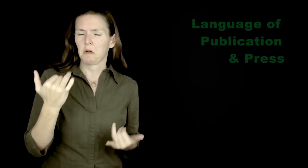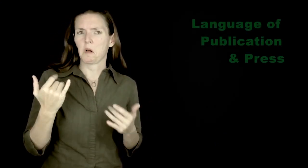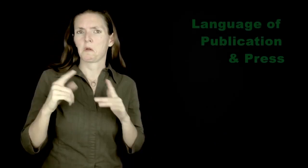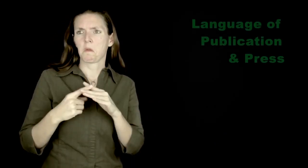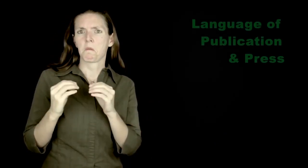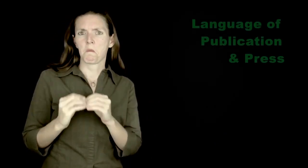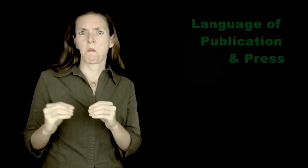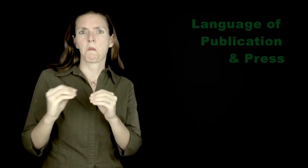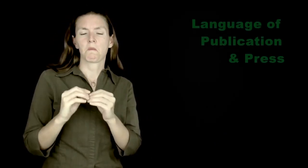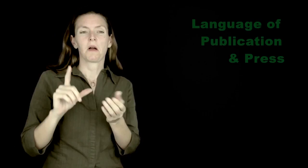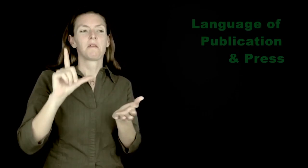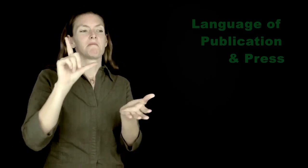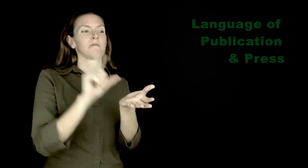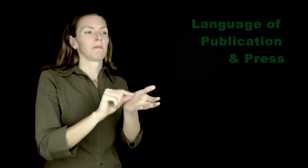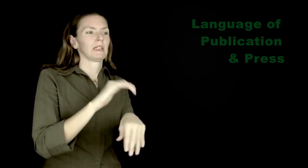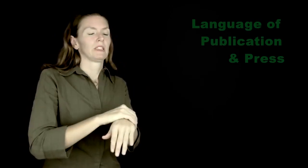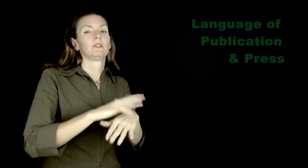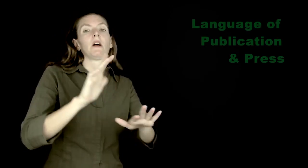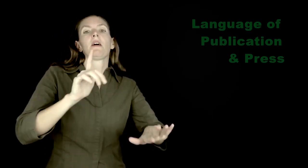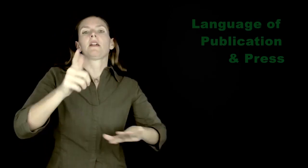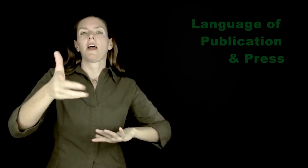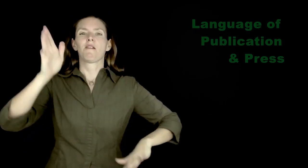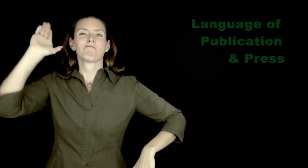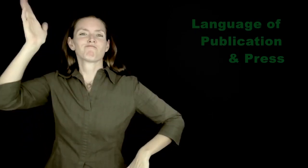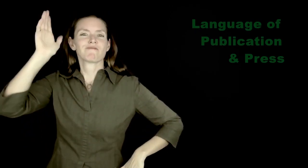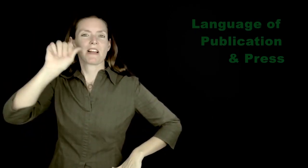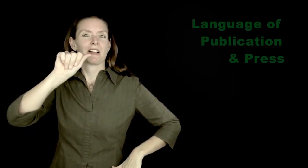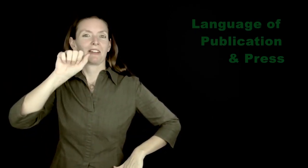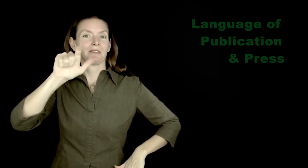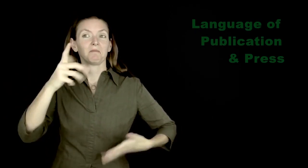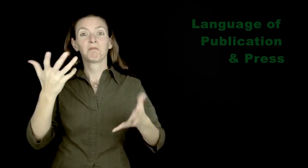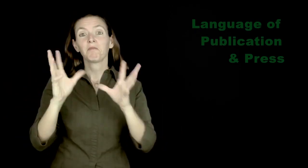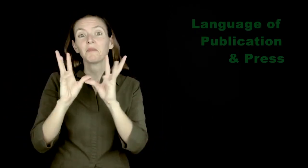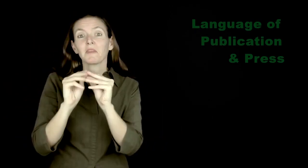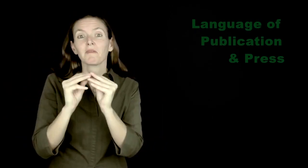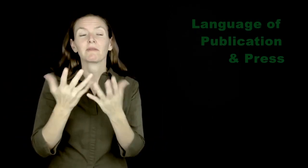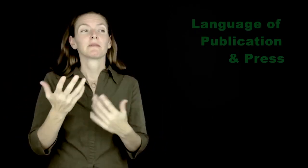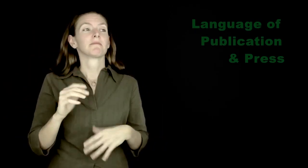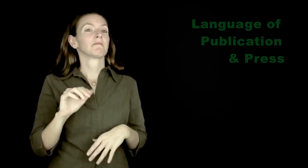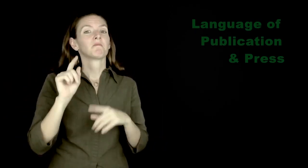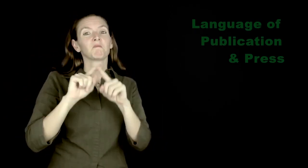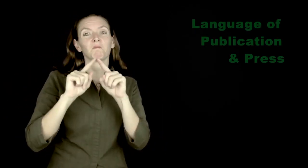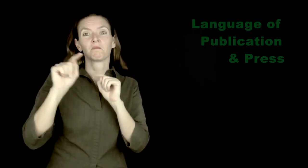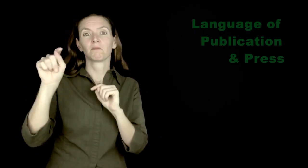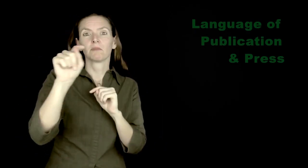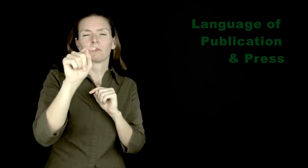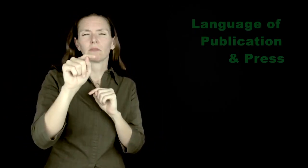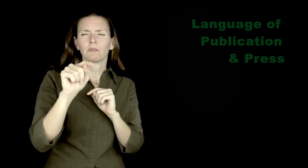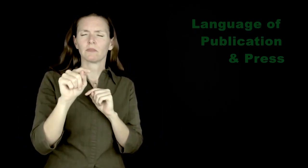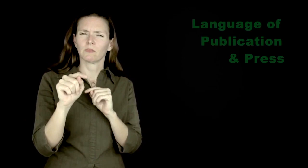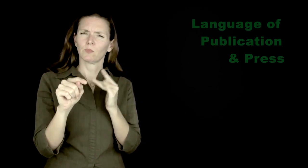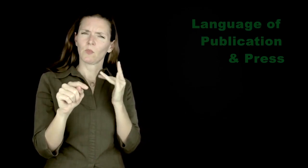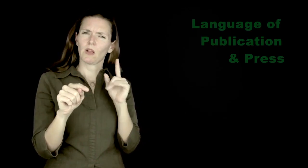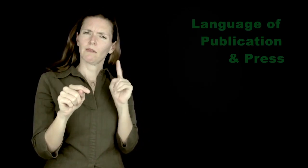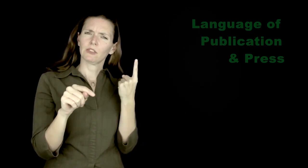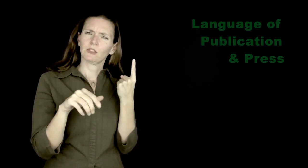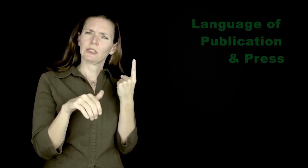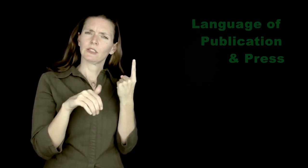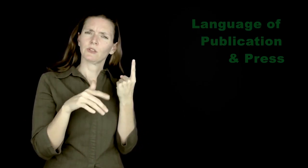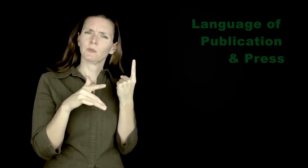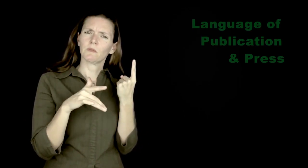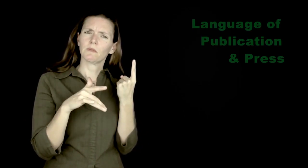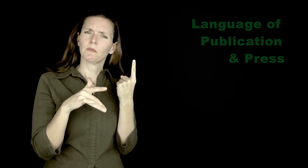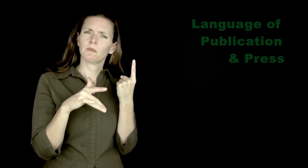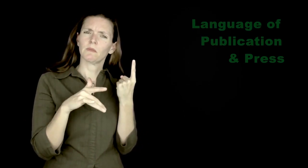perhaps at conferences or at different venues. Why does the publication route have to always start with English first?